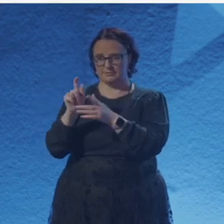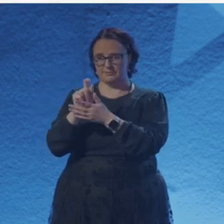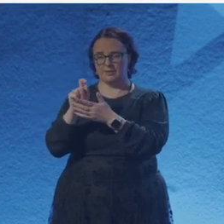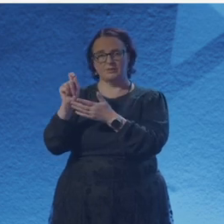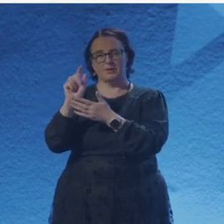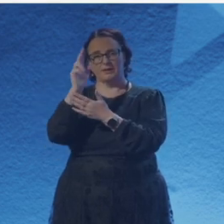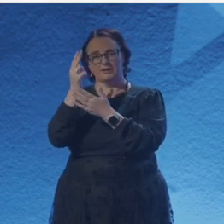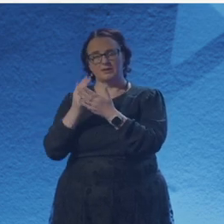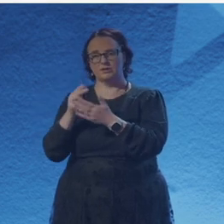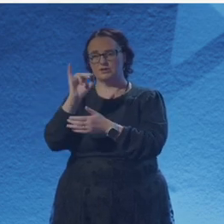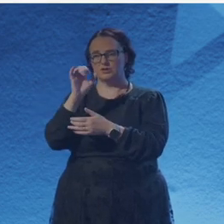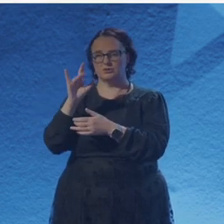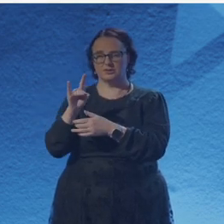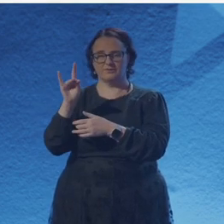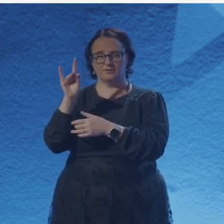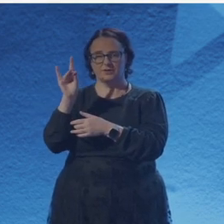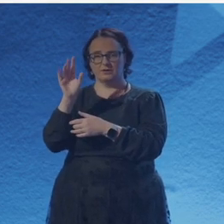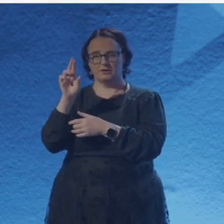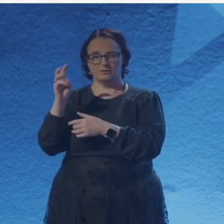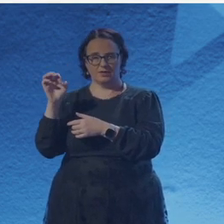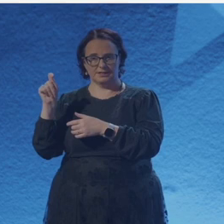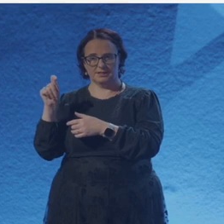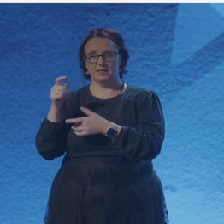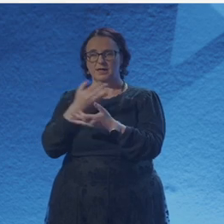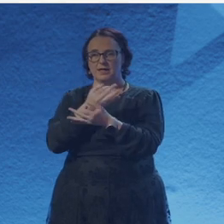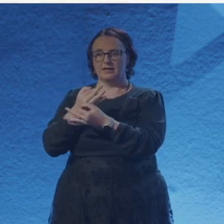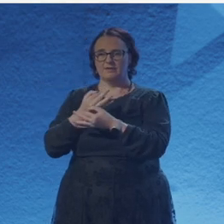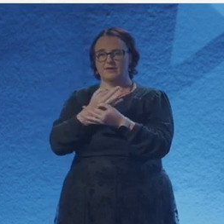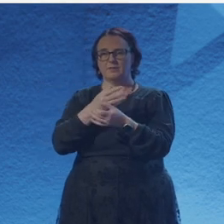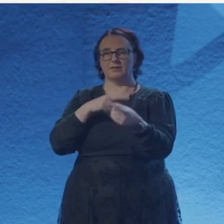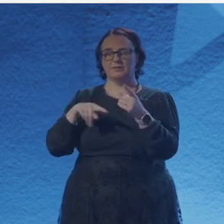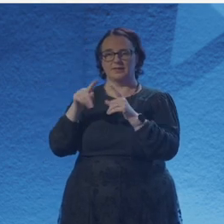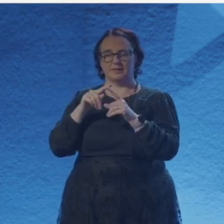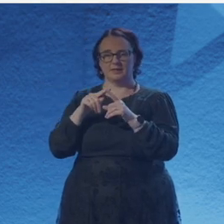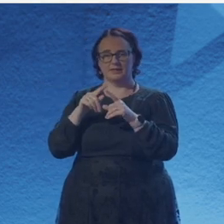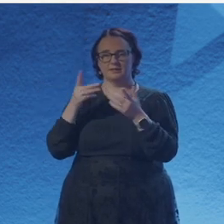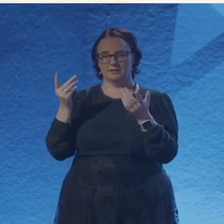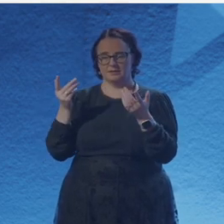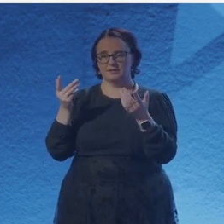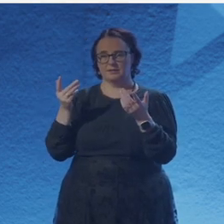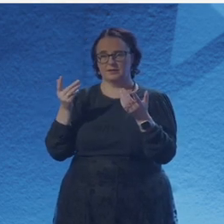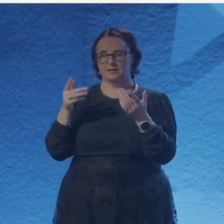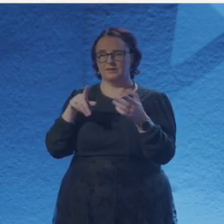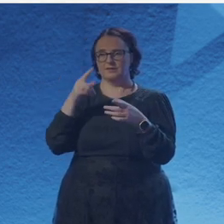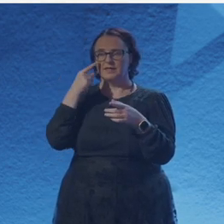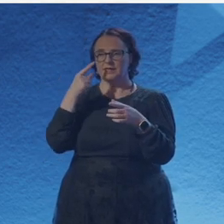Second poem is based on my favourite 18th century